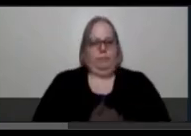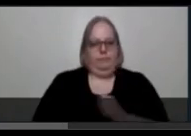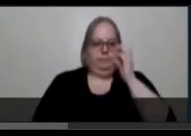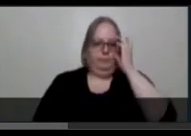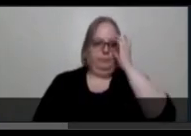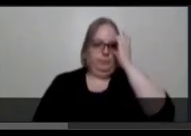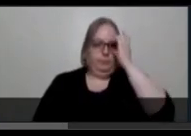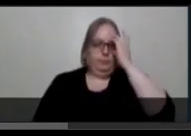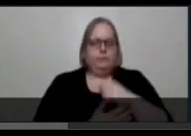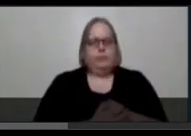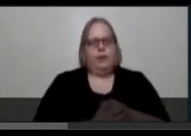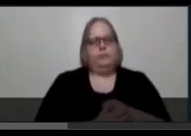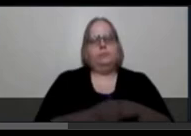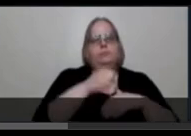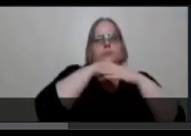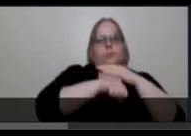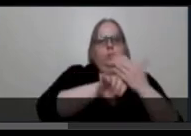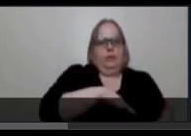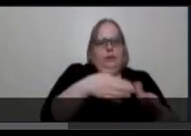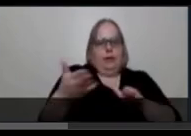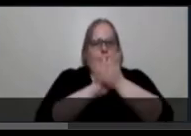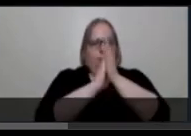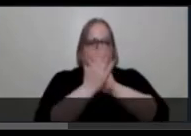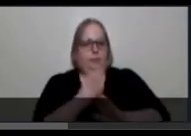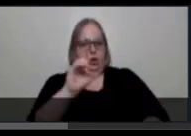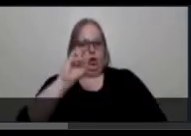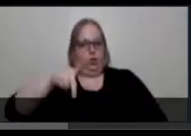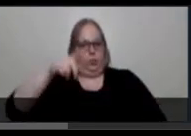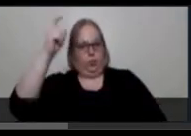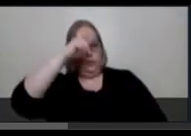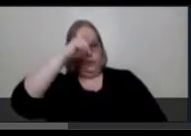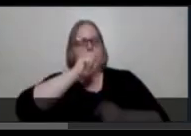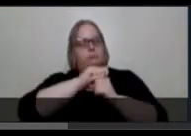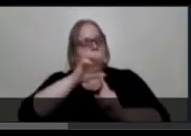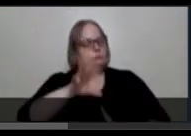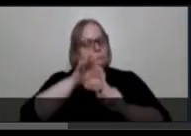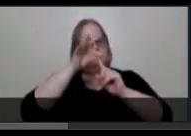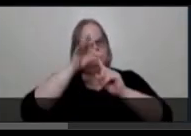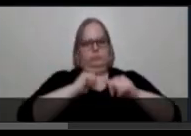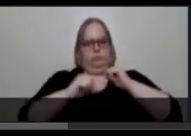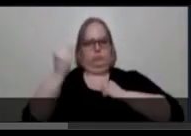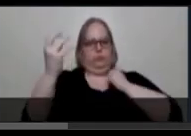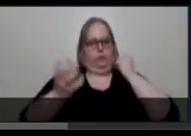“Birthing, Dying, Becoming Crip Wisdom” is a very unique performance piece that conquers the stigma